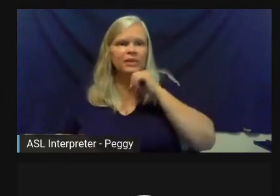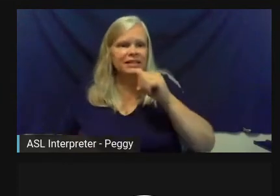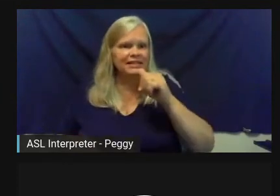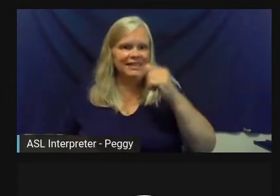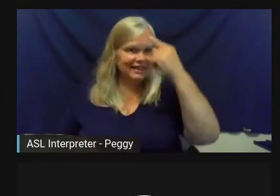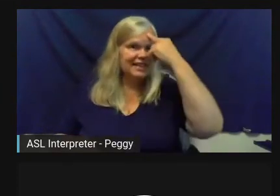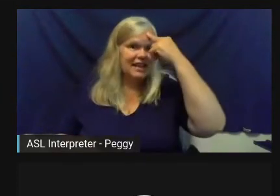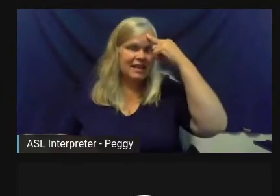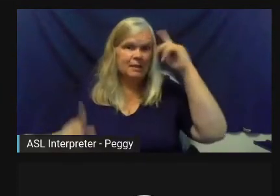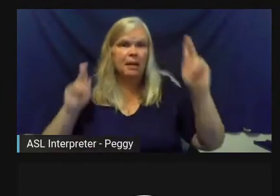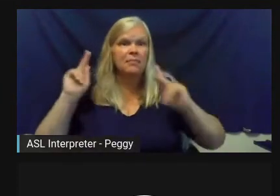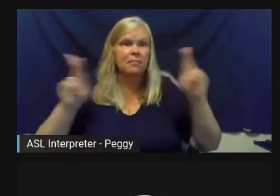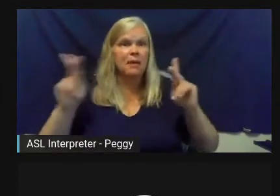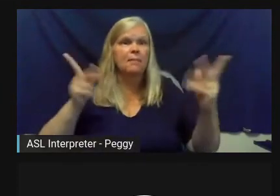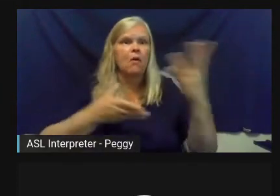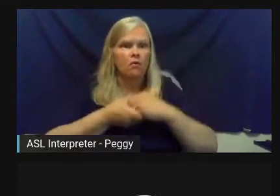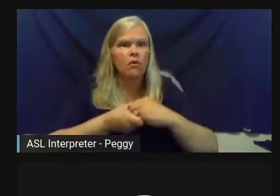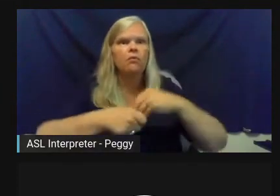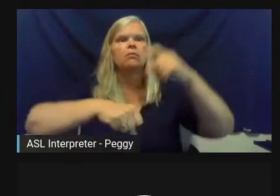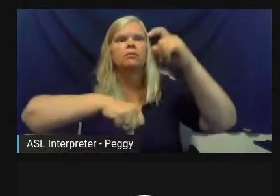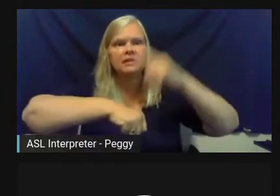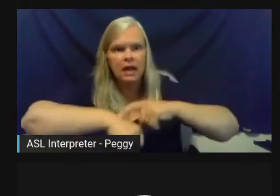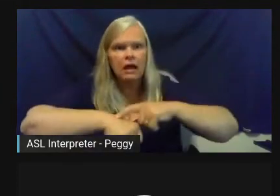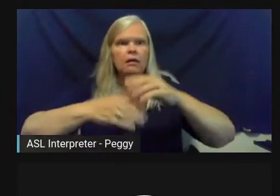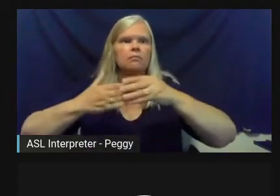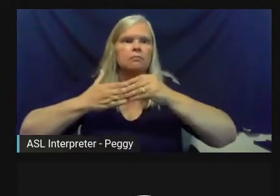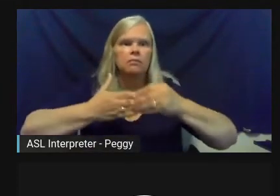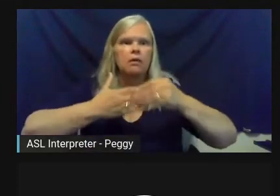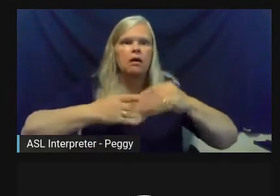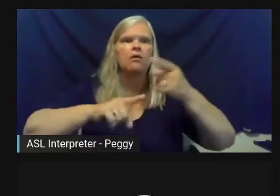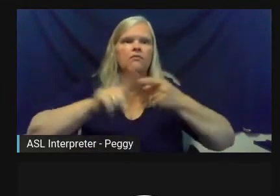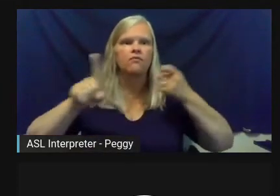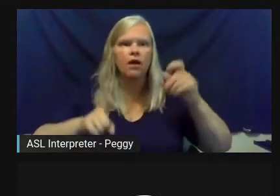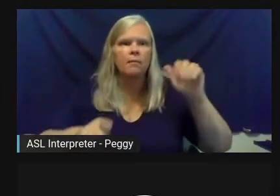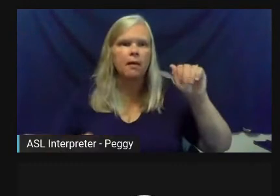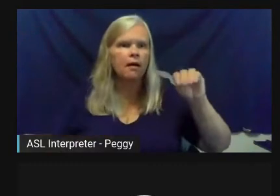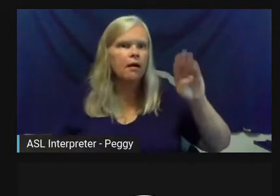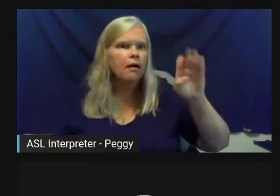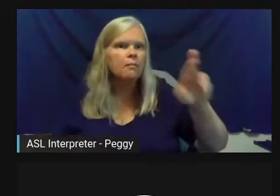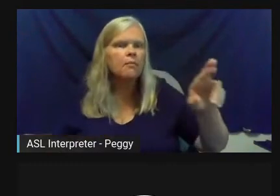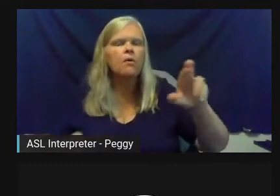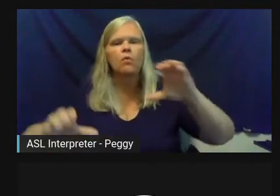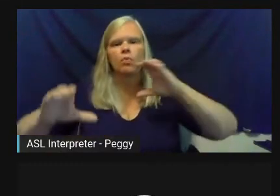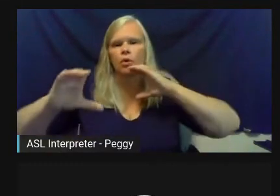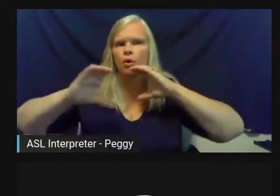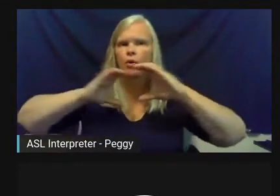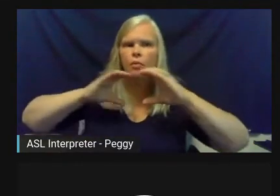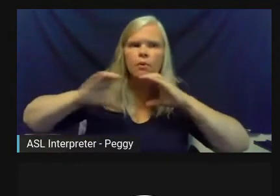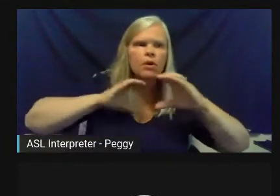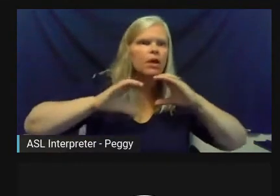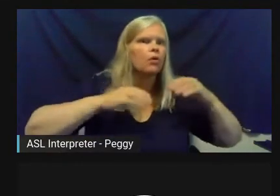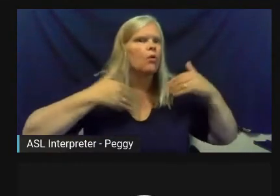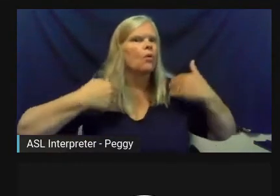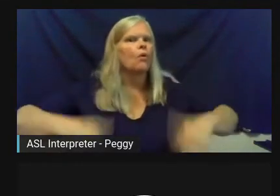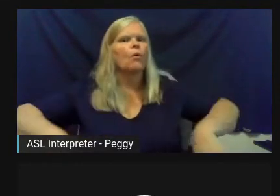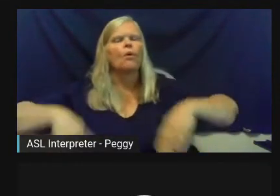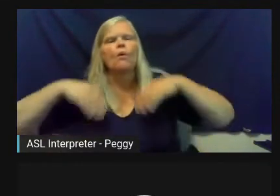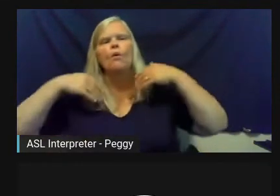to take, the time and the leadership from Amber and the communication and the-- it was a lot of human